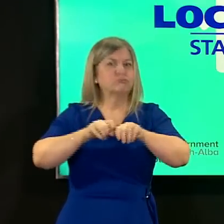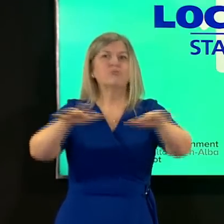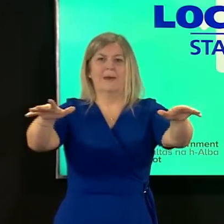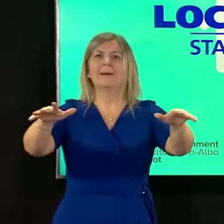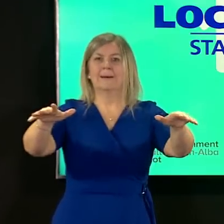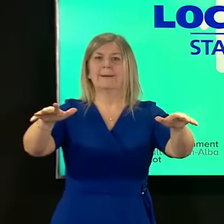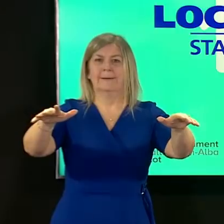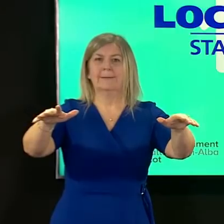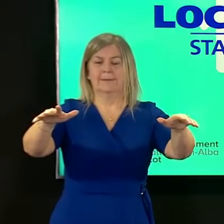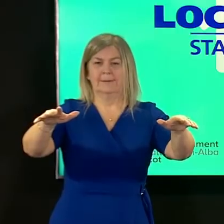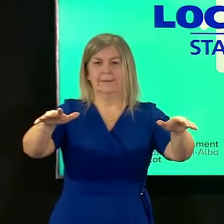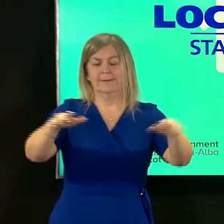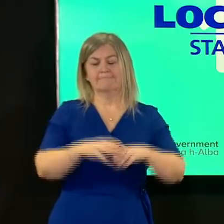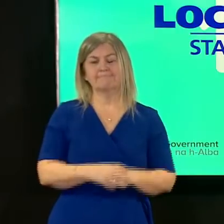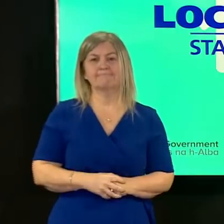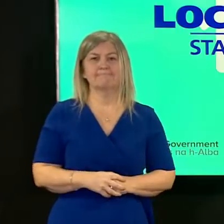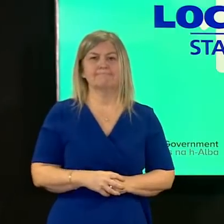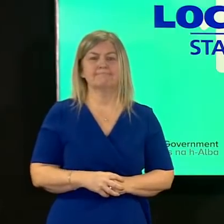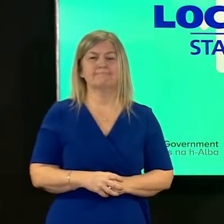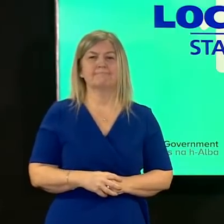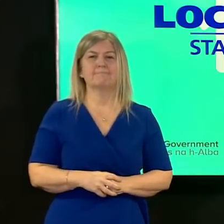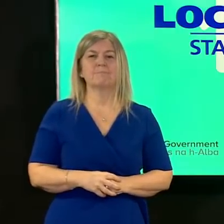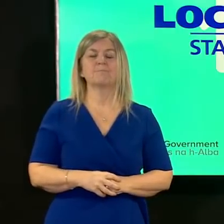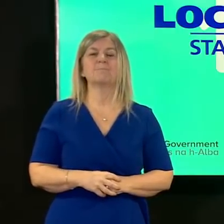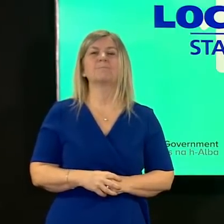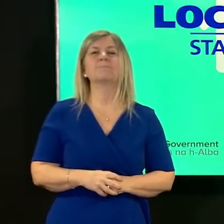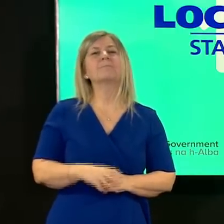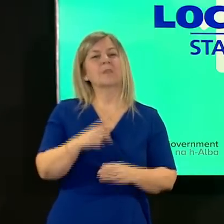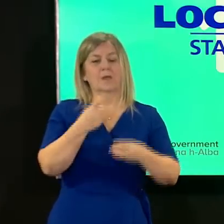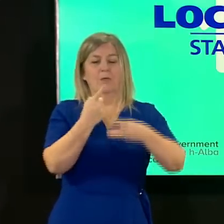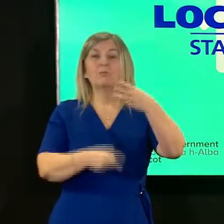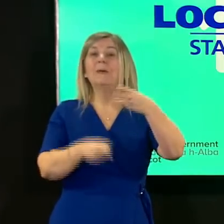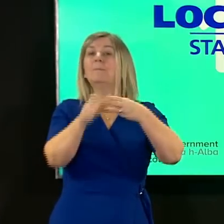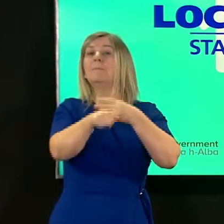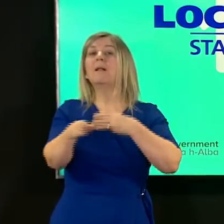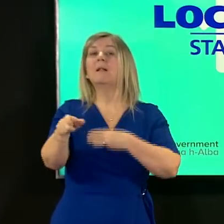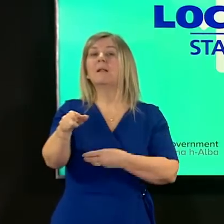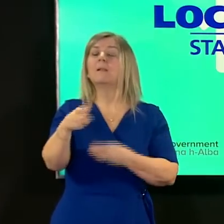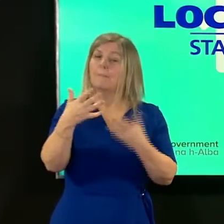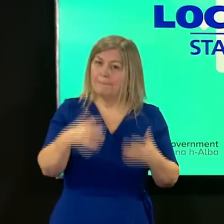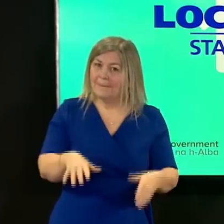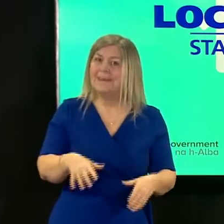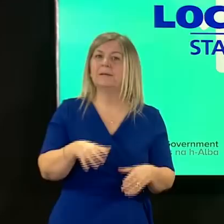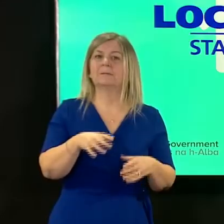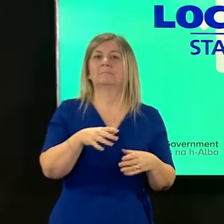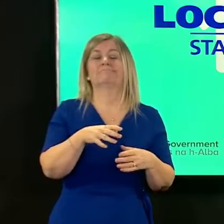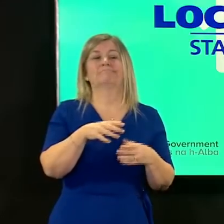with respect to the vaccine the three individuals concerned had traveled from brazil to scotland